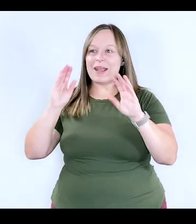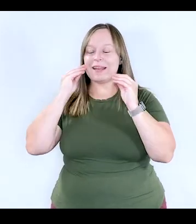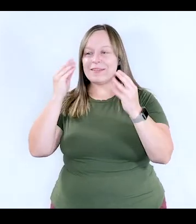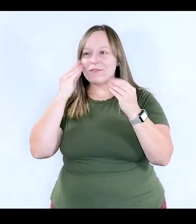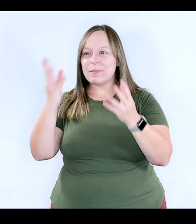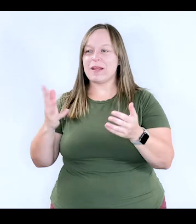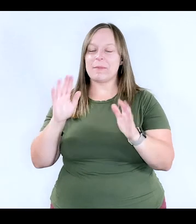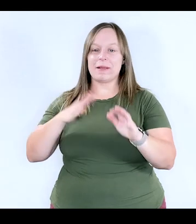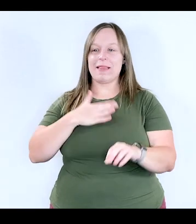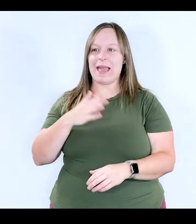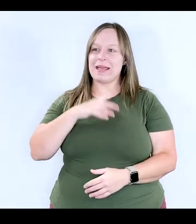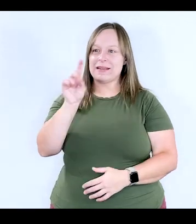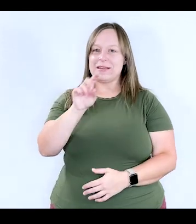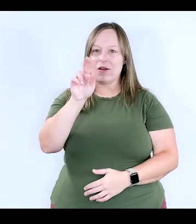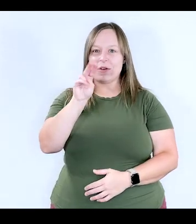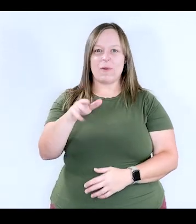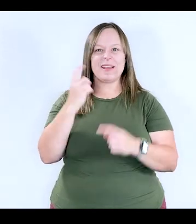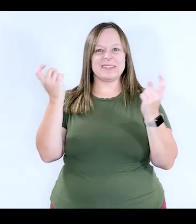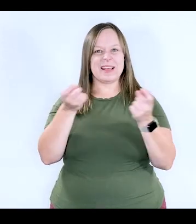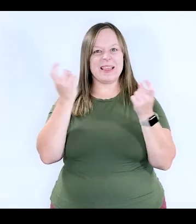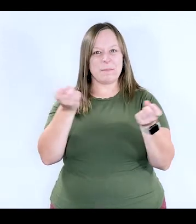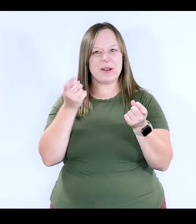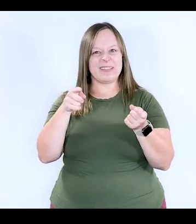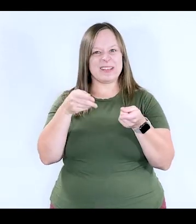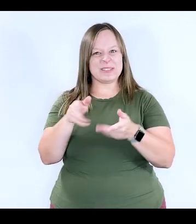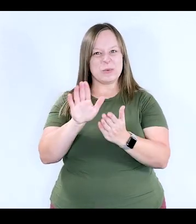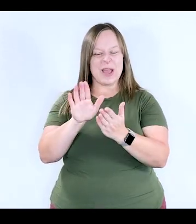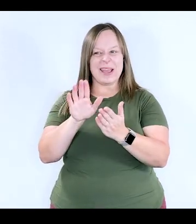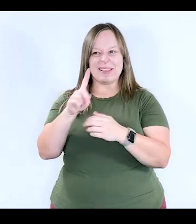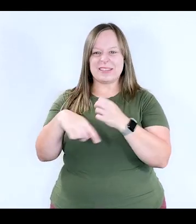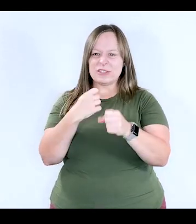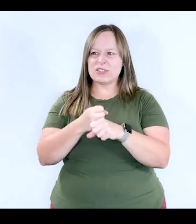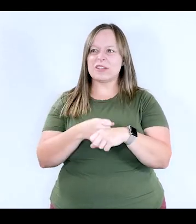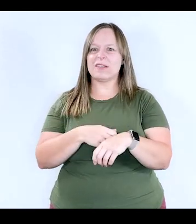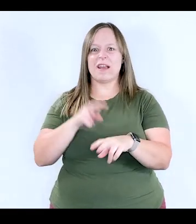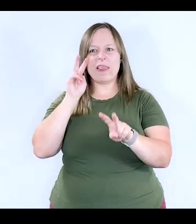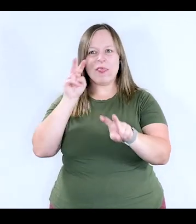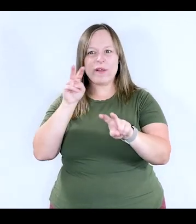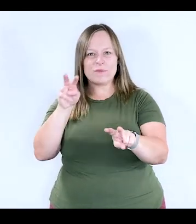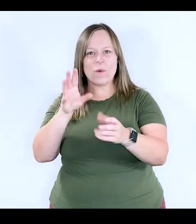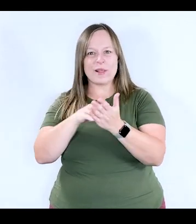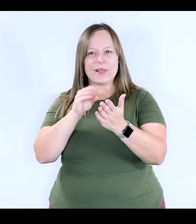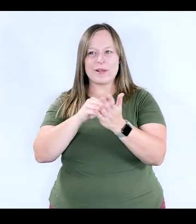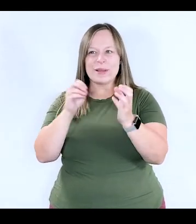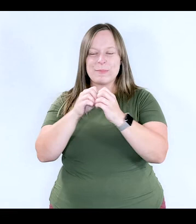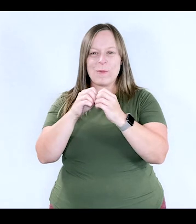and I'm so glad that DRNY is celebrating in this way this year. And I look forward to learning more